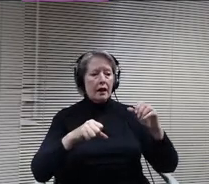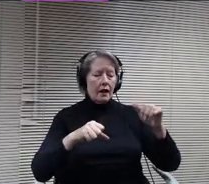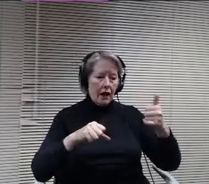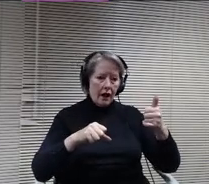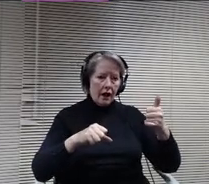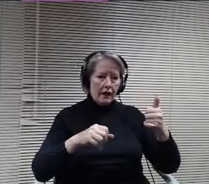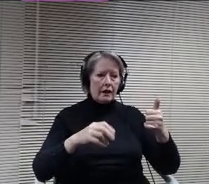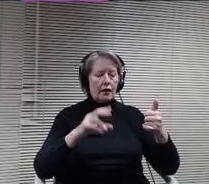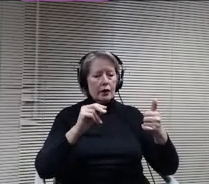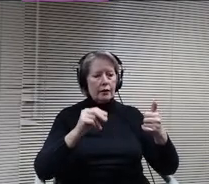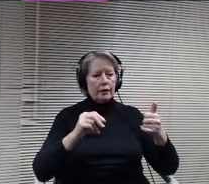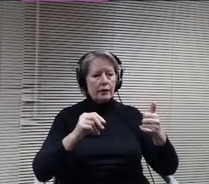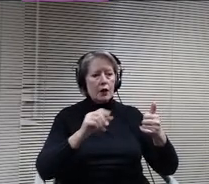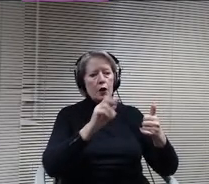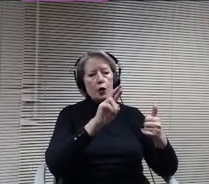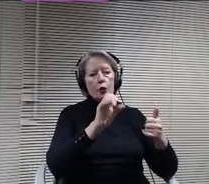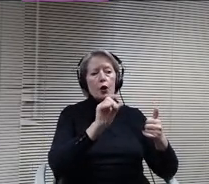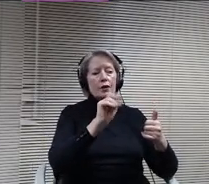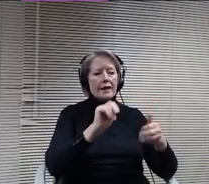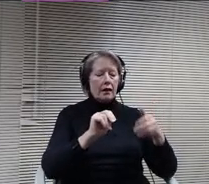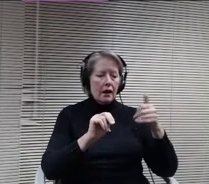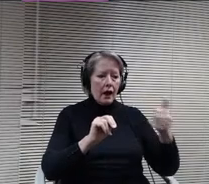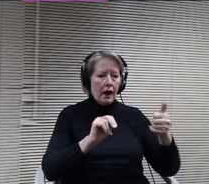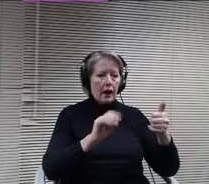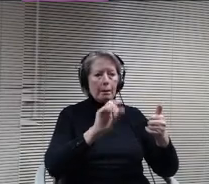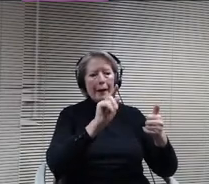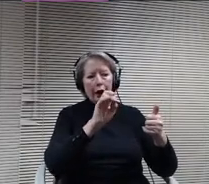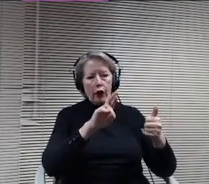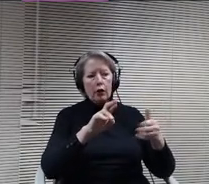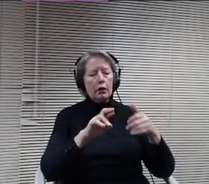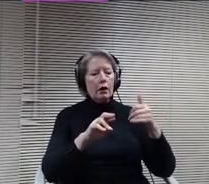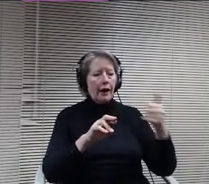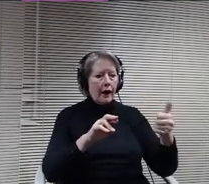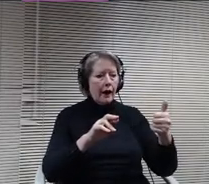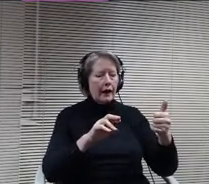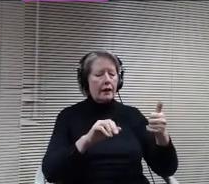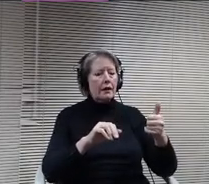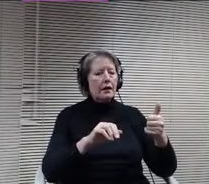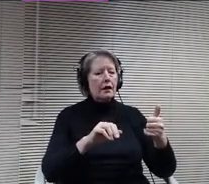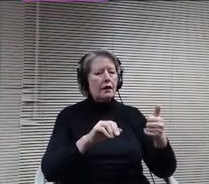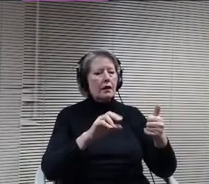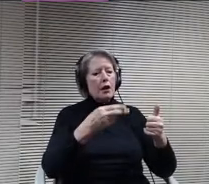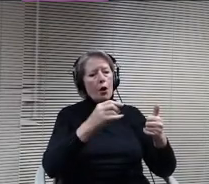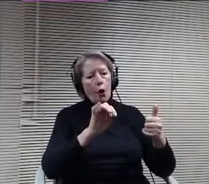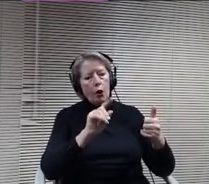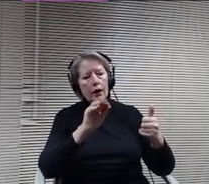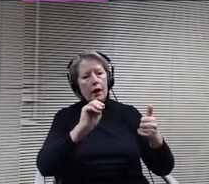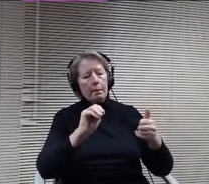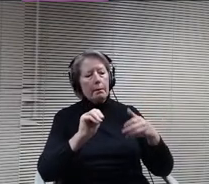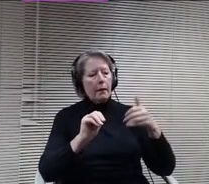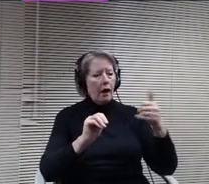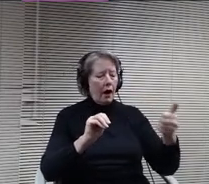On board member Becker I board. Member Holcomb. I board member lasage.